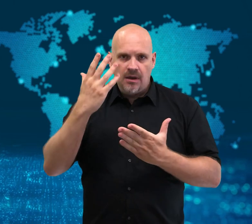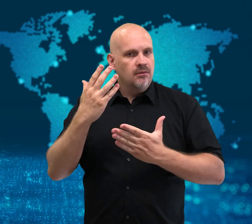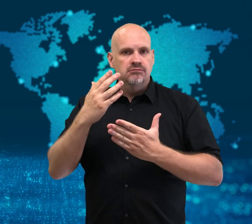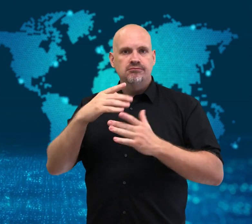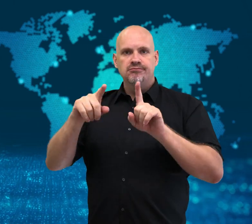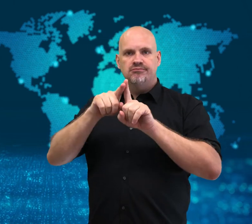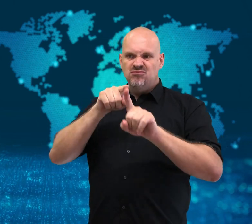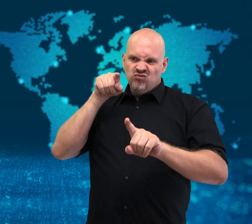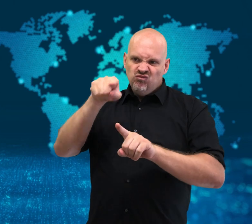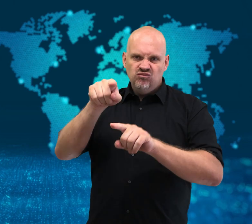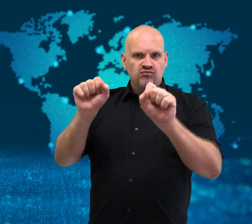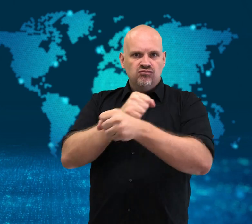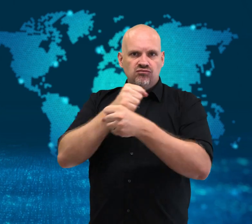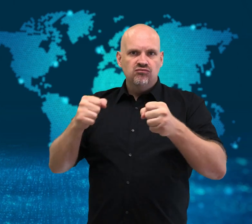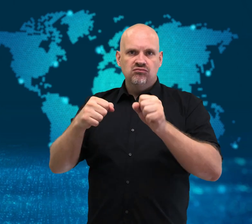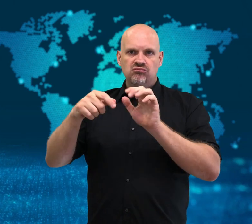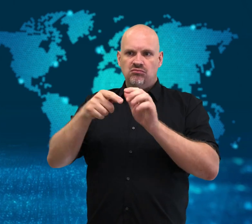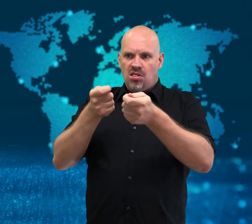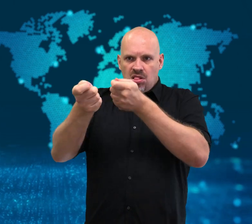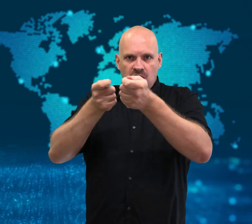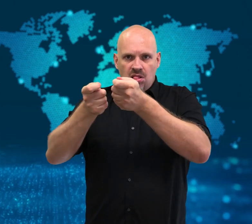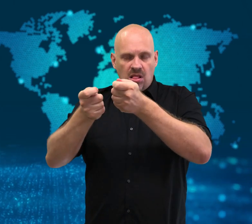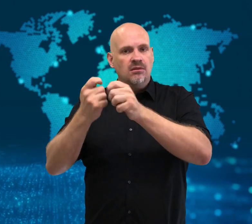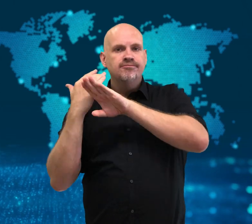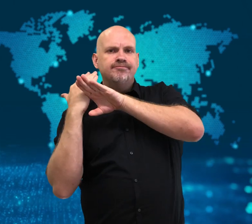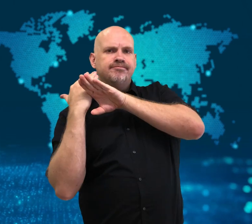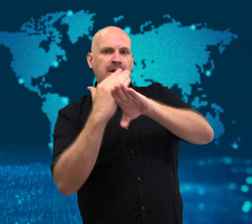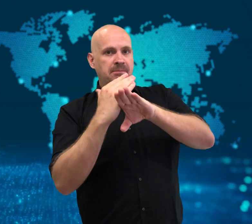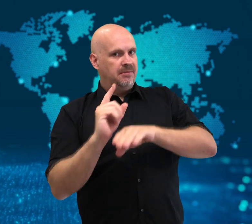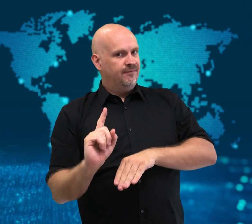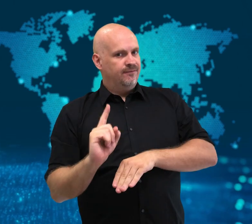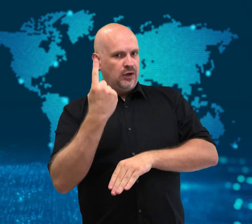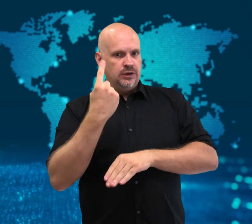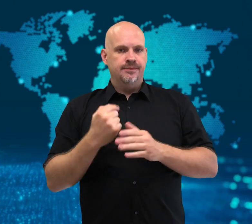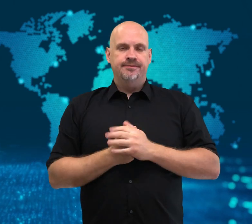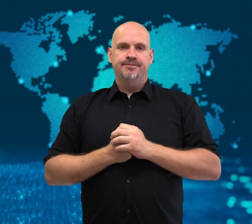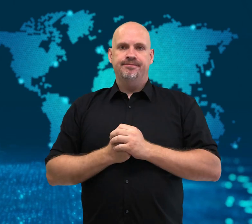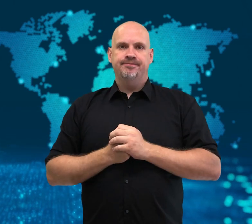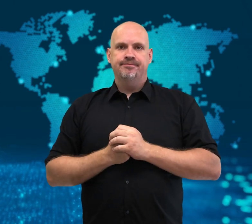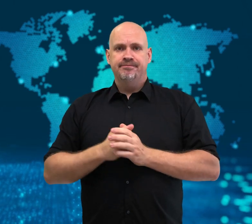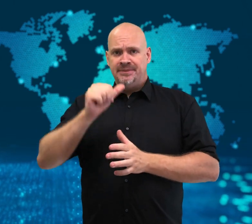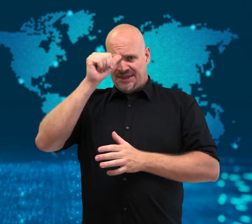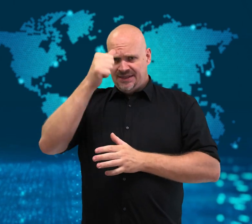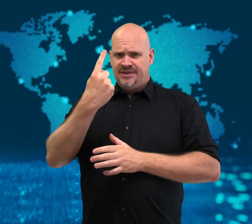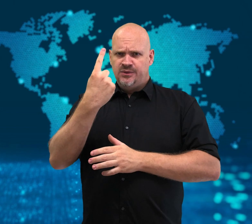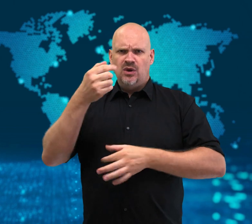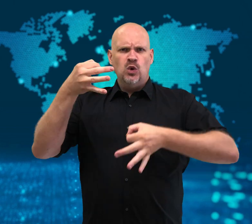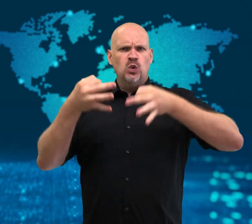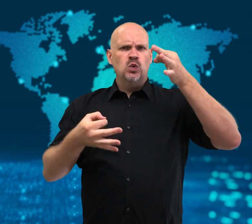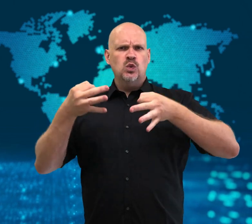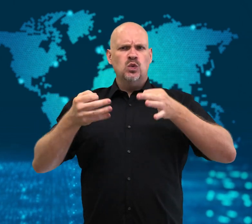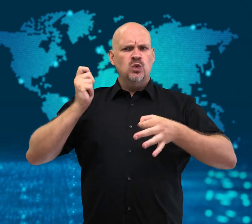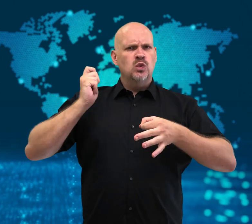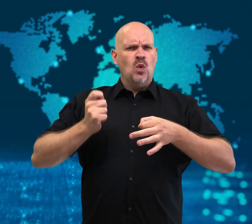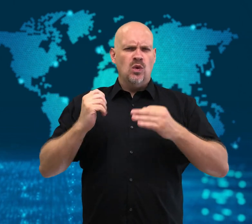One of the country’s highest courts supported a ban on